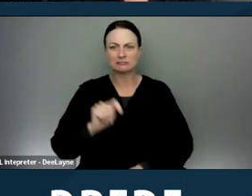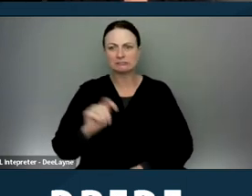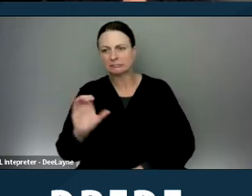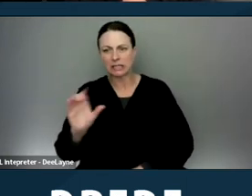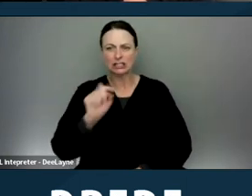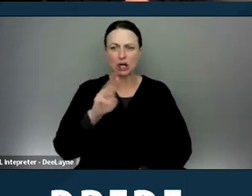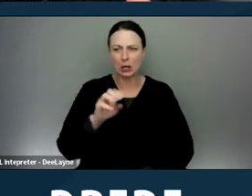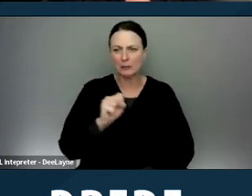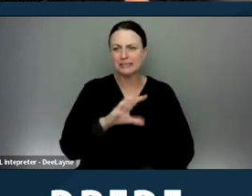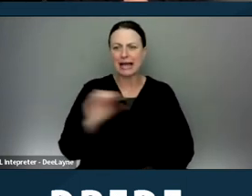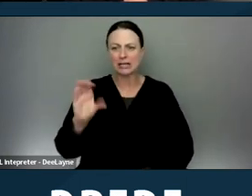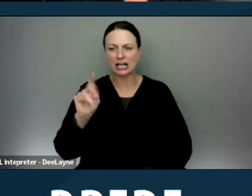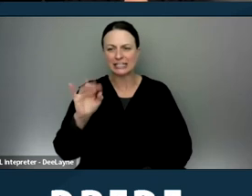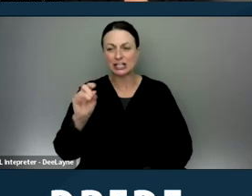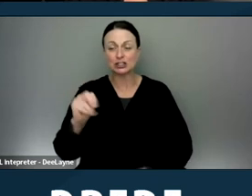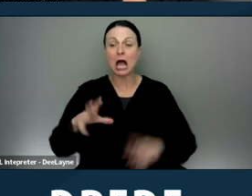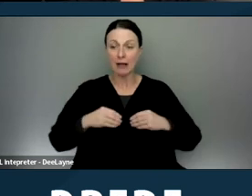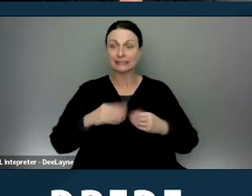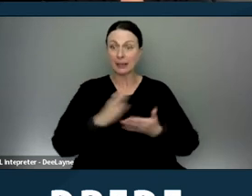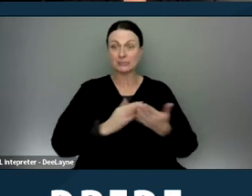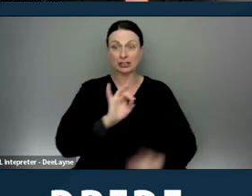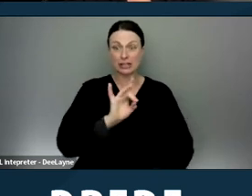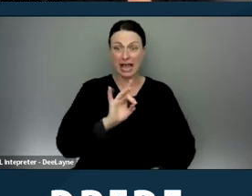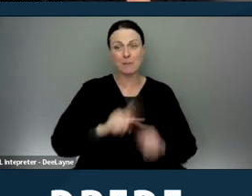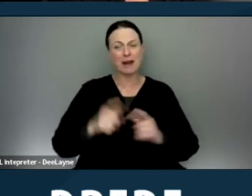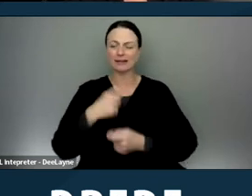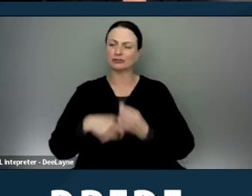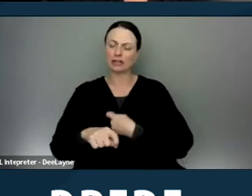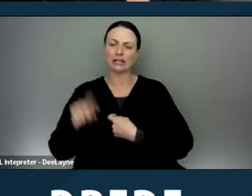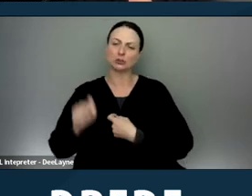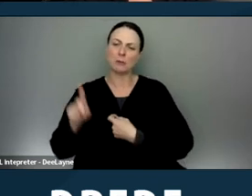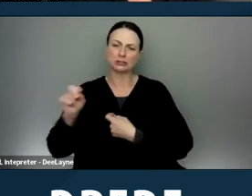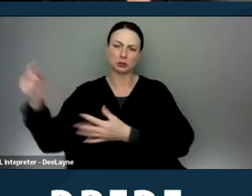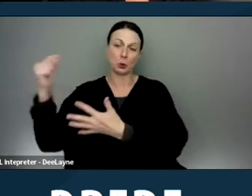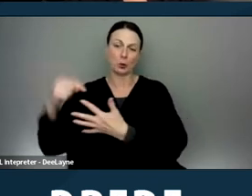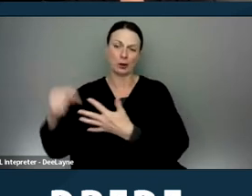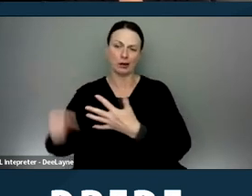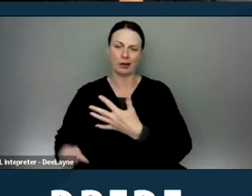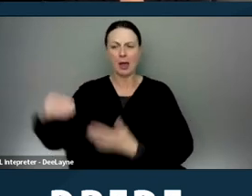Like I'll accept your Section Eight voucher, but in exchange you have to pay this or do this